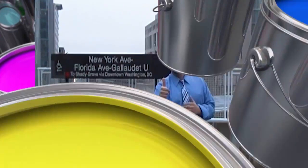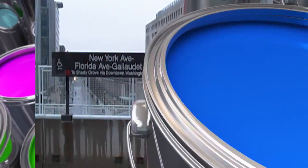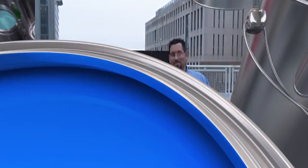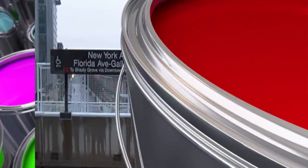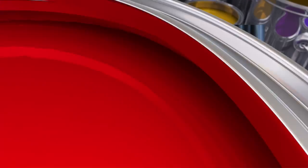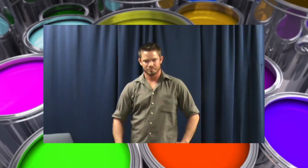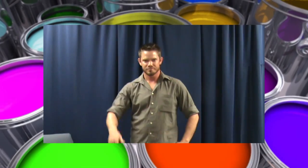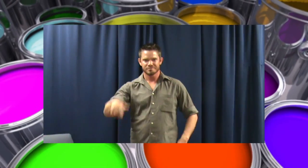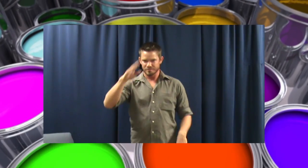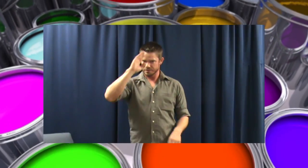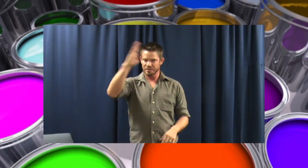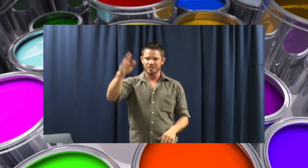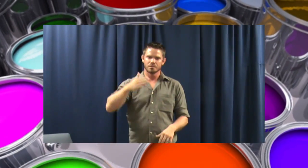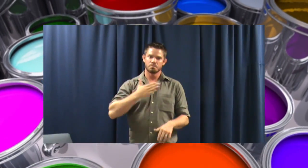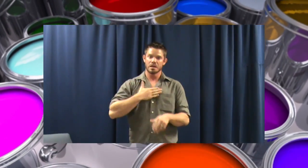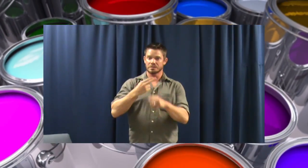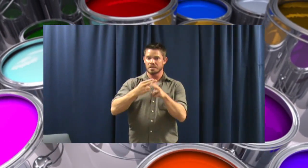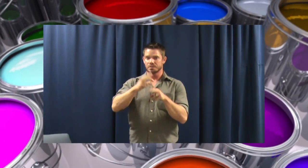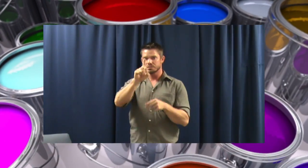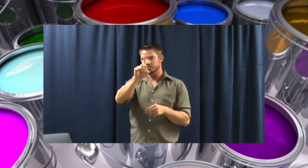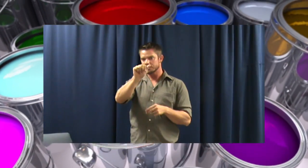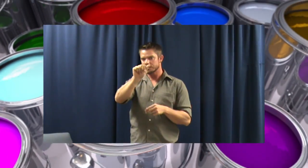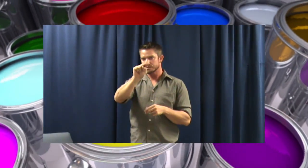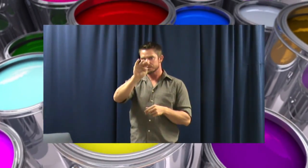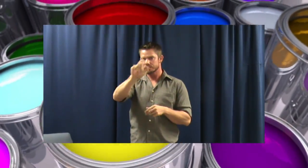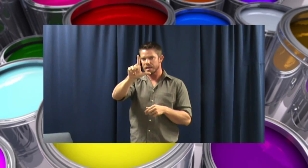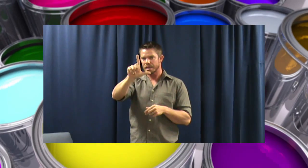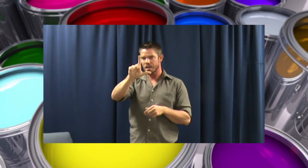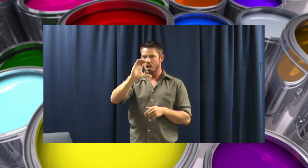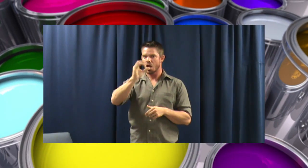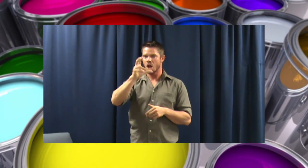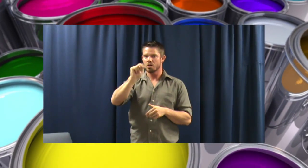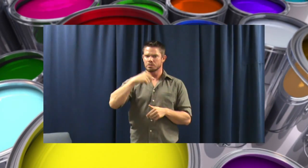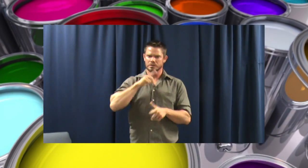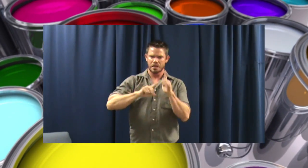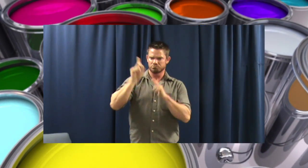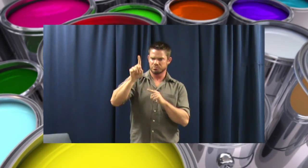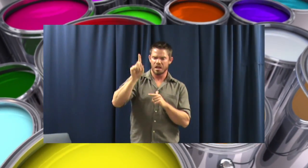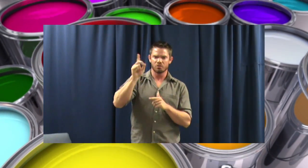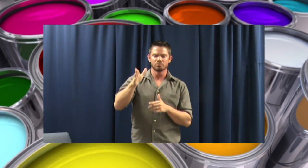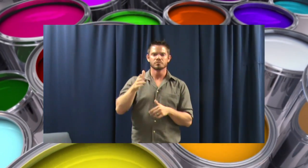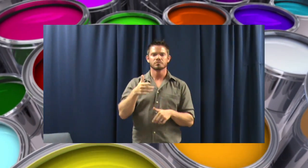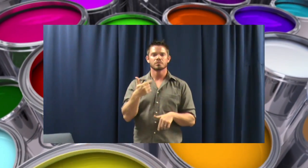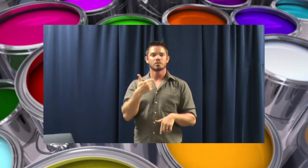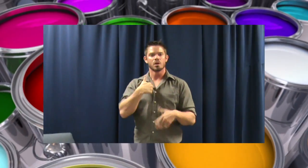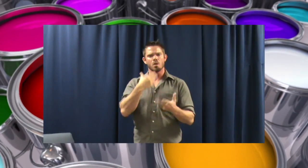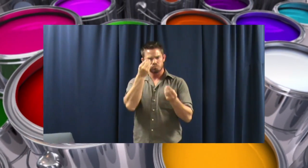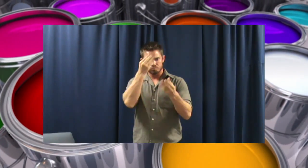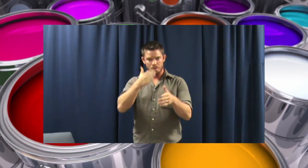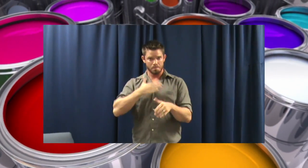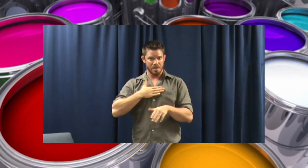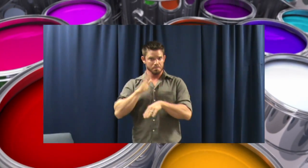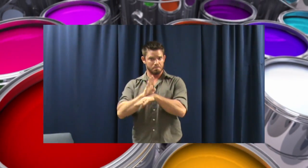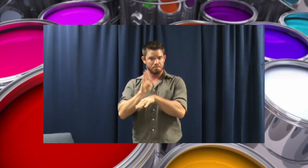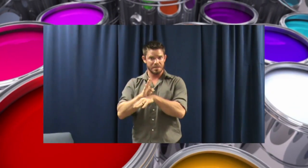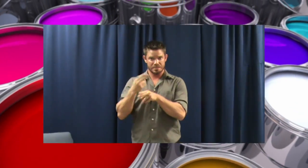Daniel: Well hi there, my name is Daniel Cochran. I just wanted to tell you a little bit about